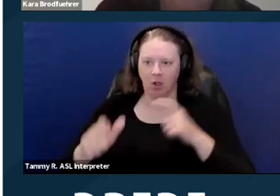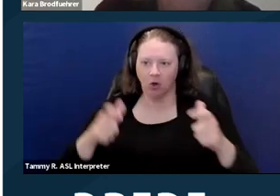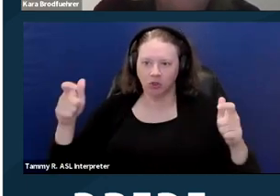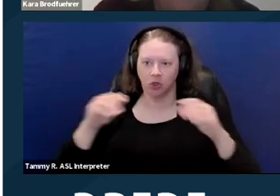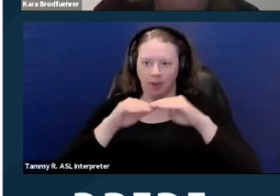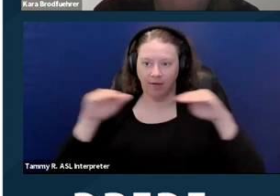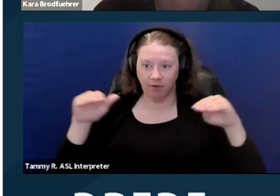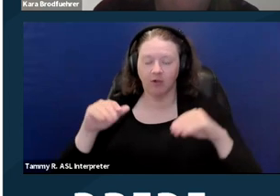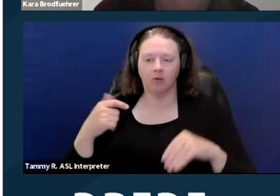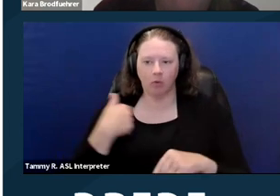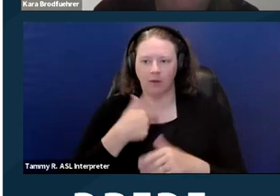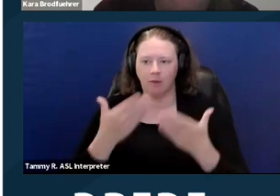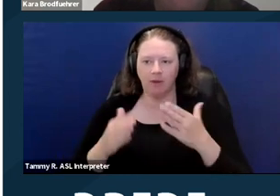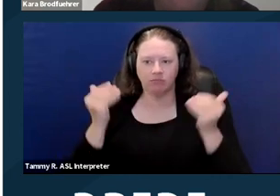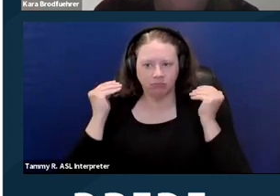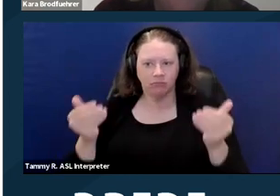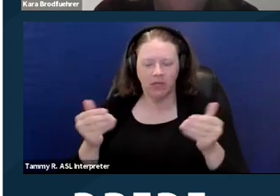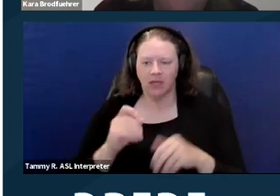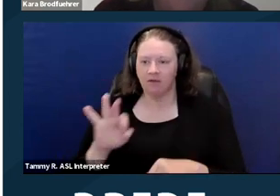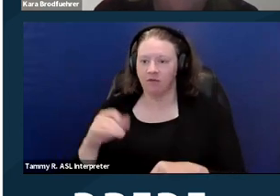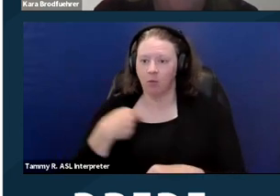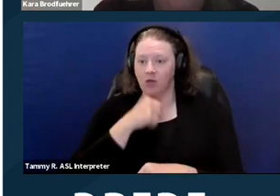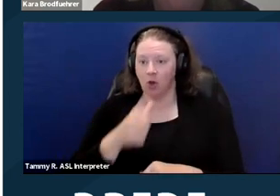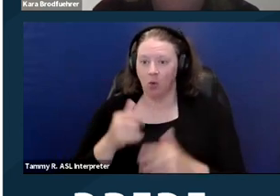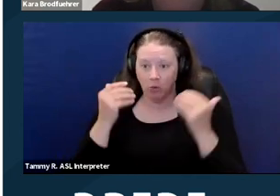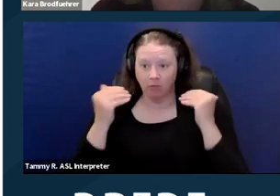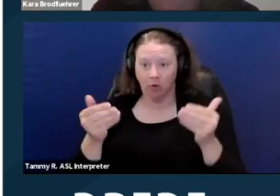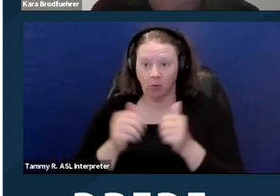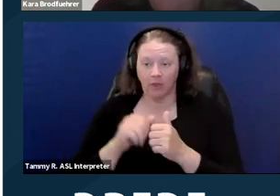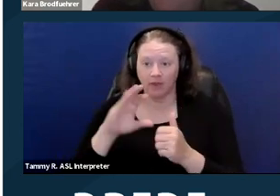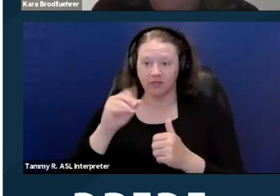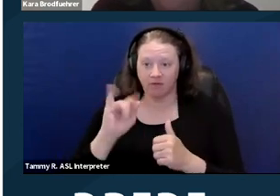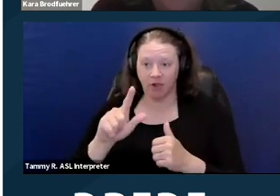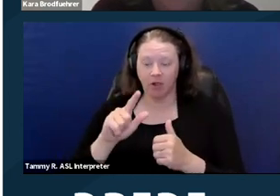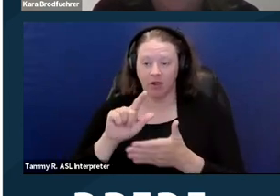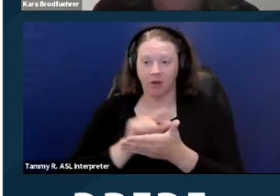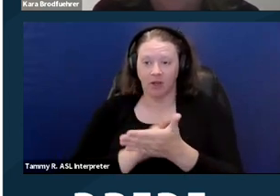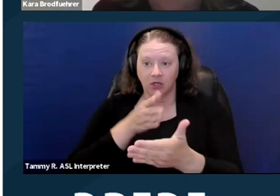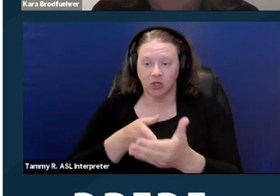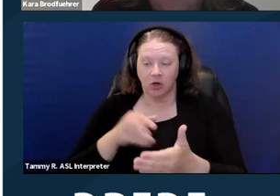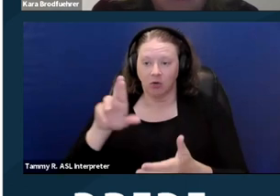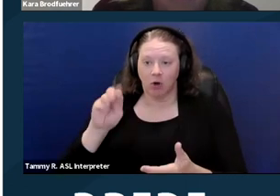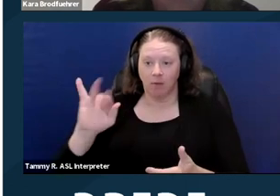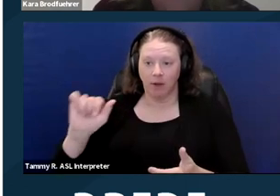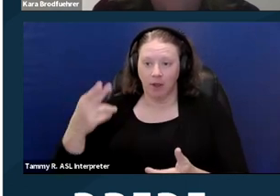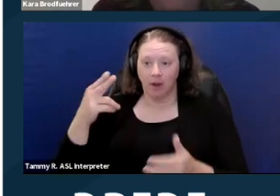If we don't go forward with civil litigation, Rabiah can get an attorney and go to court herself.